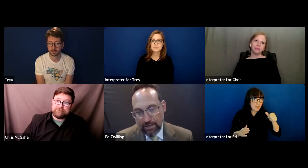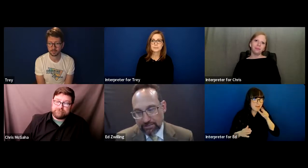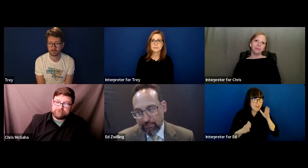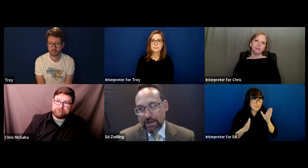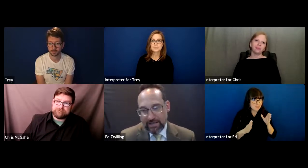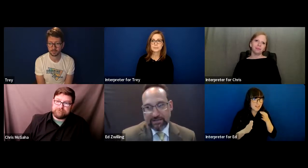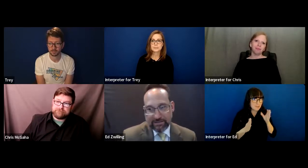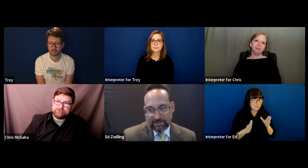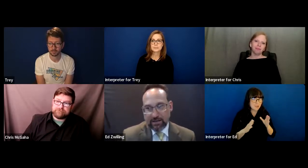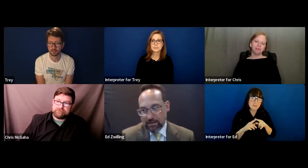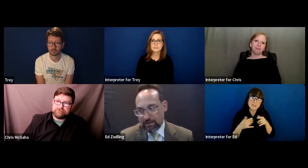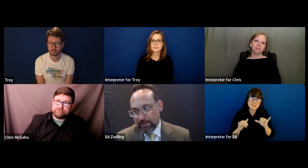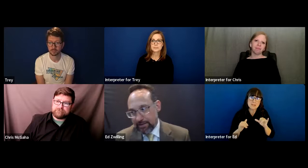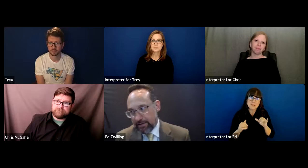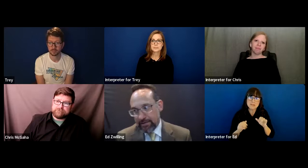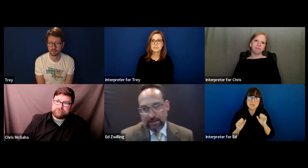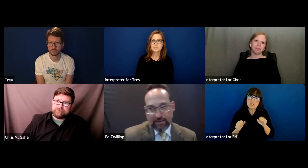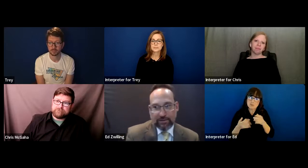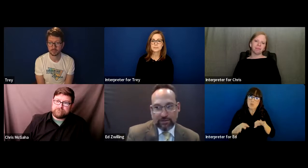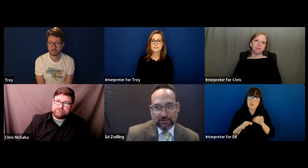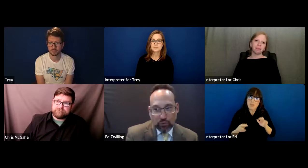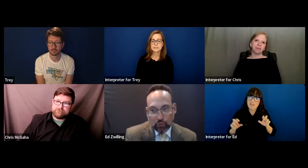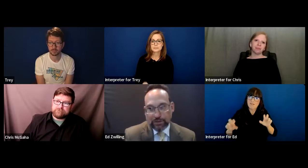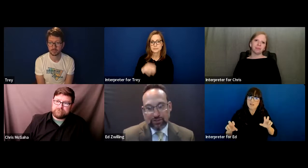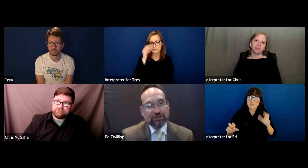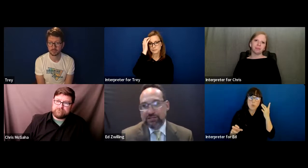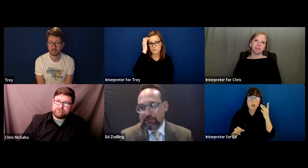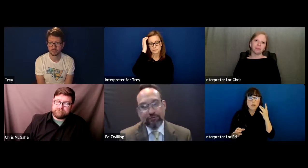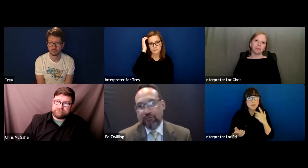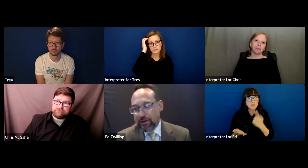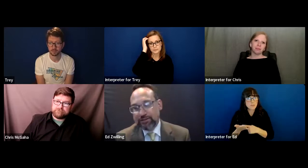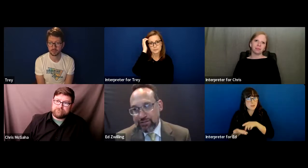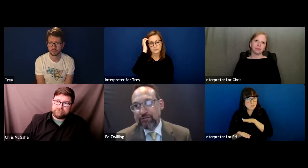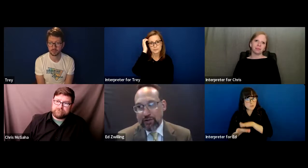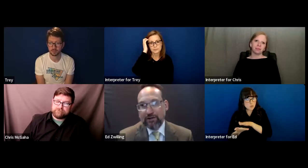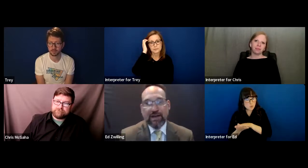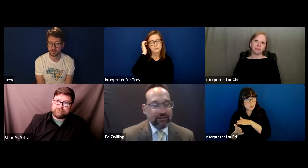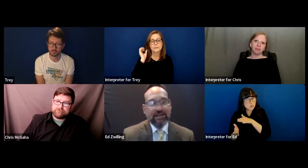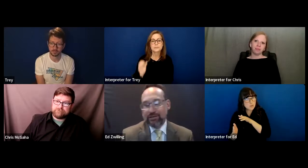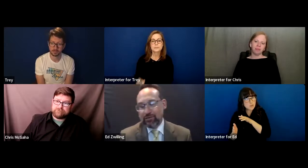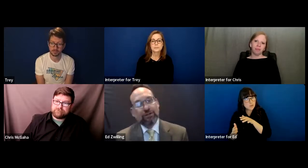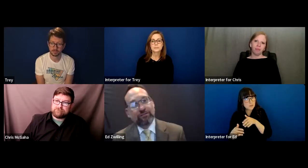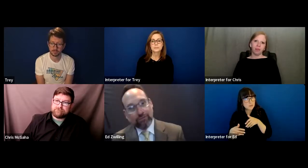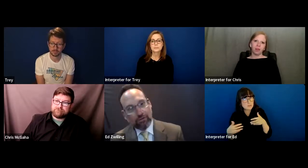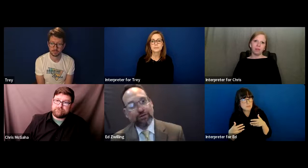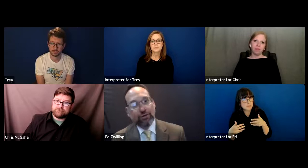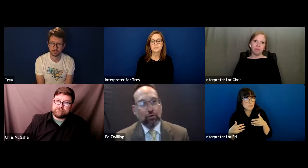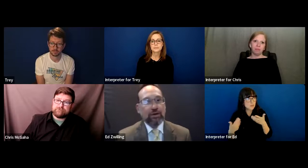because many cases the school is just afraid of having to get attorneys involved and incurring